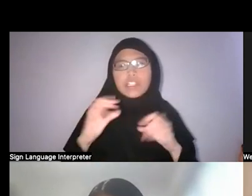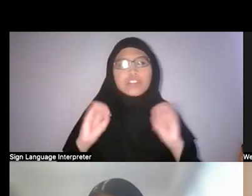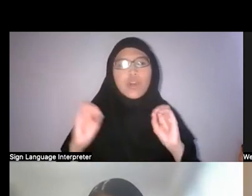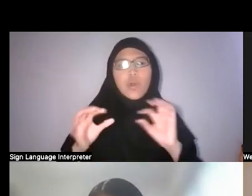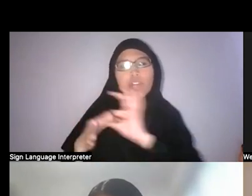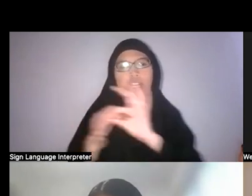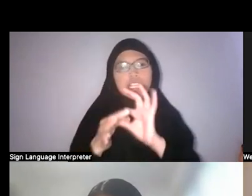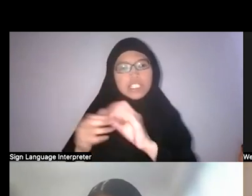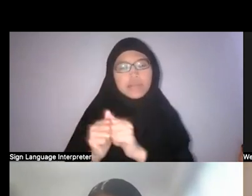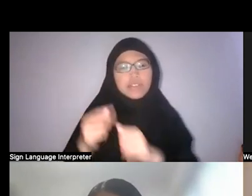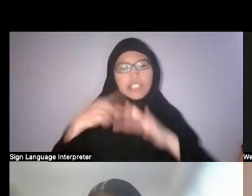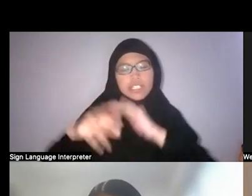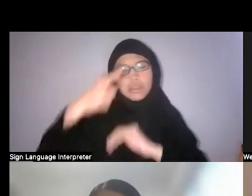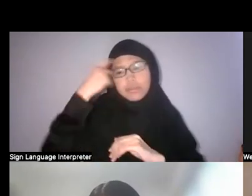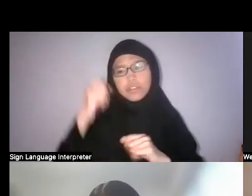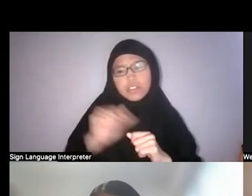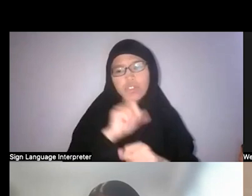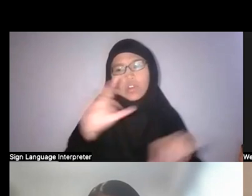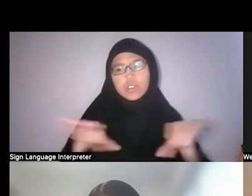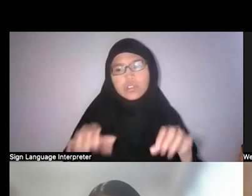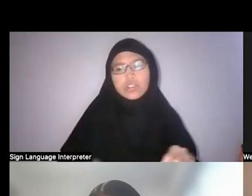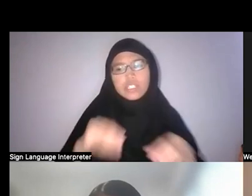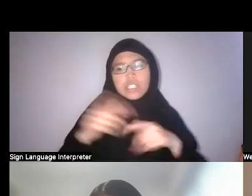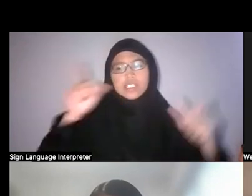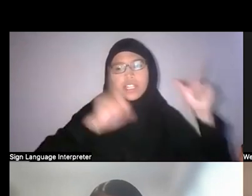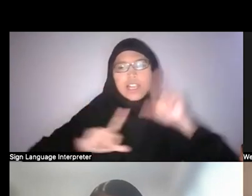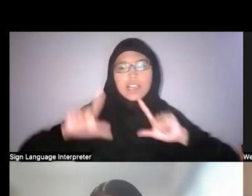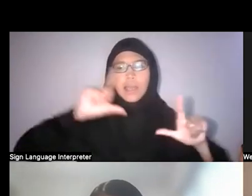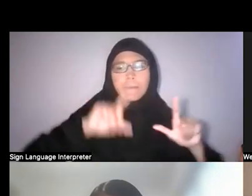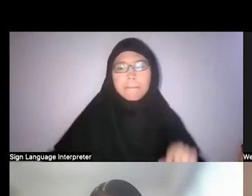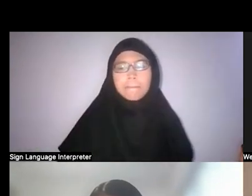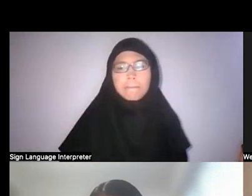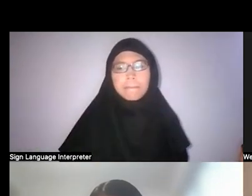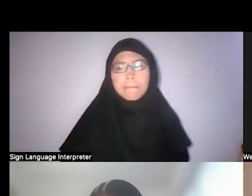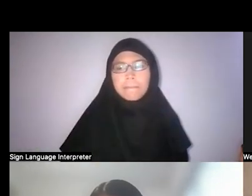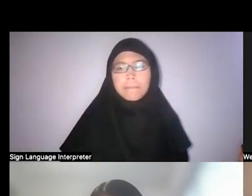they are all done in labs and there is no–